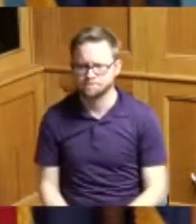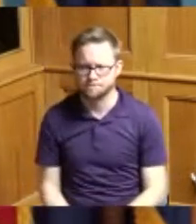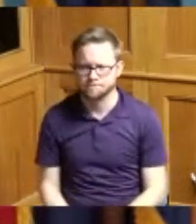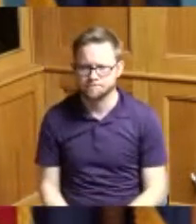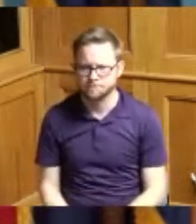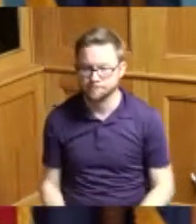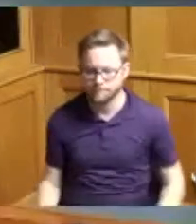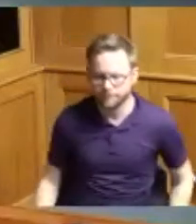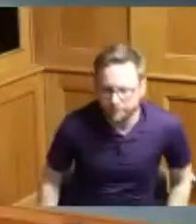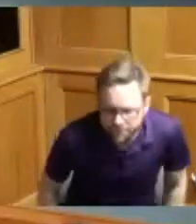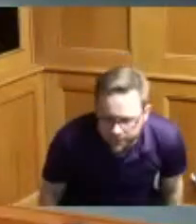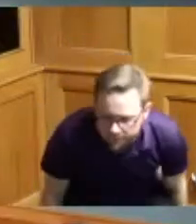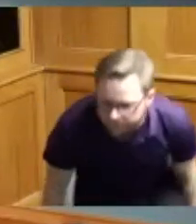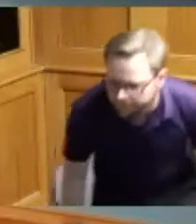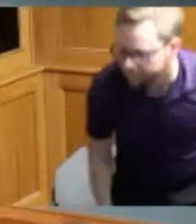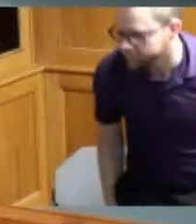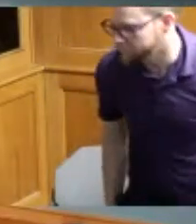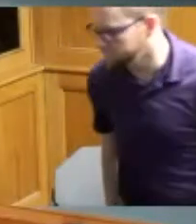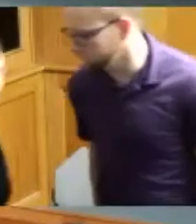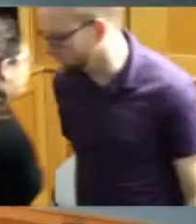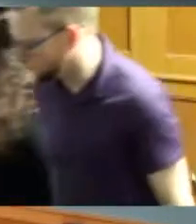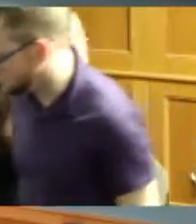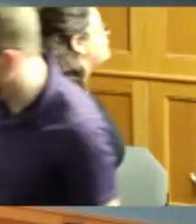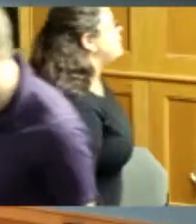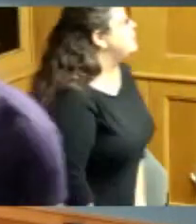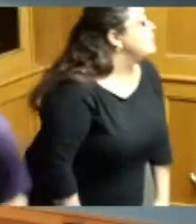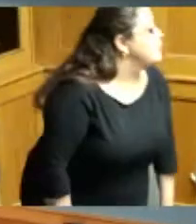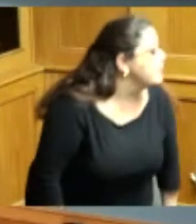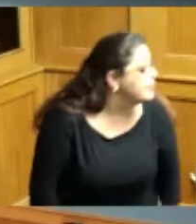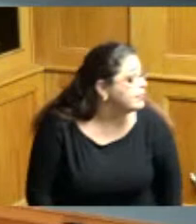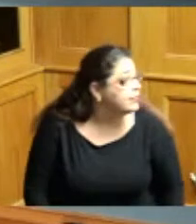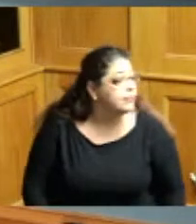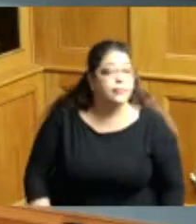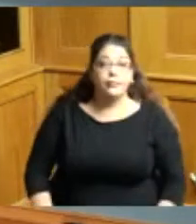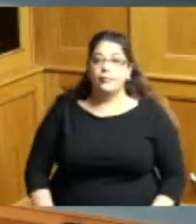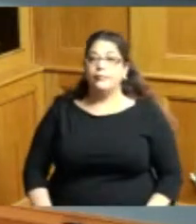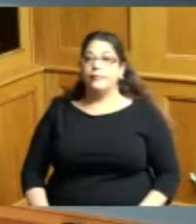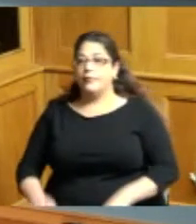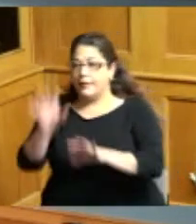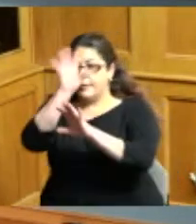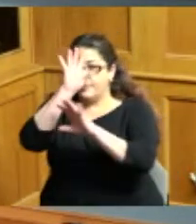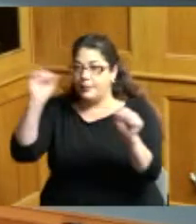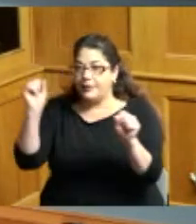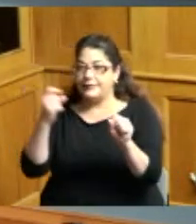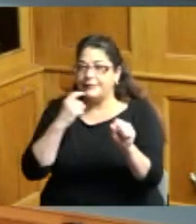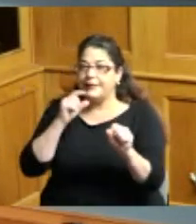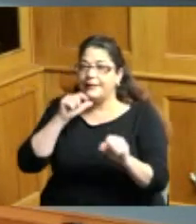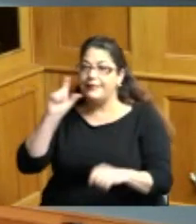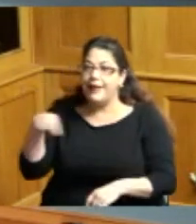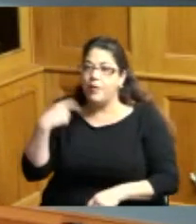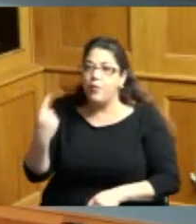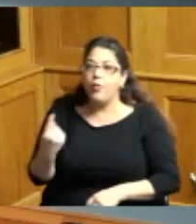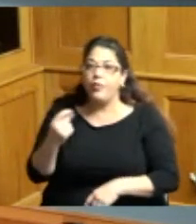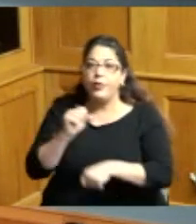thank you just a couple points on behalf of not just the workers but all the constituents in our